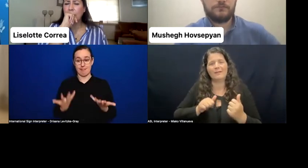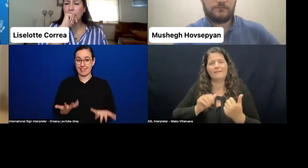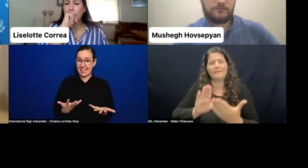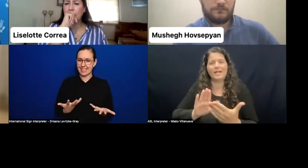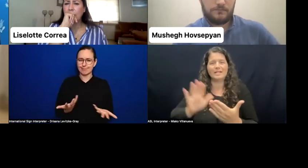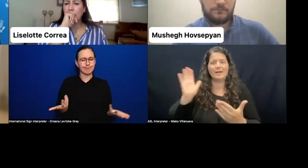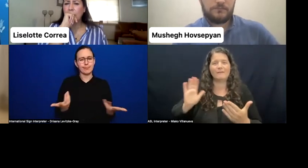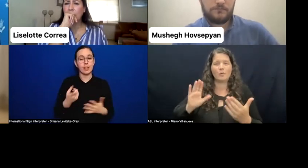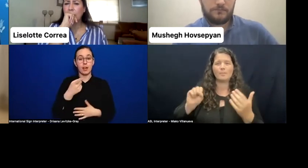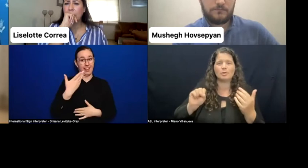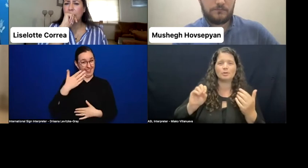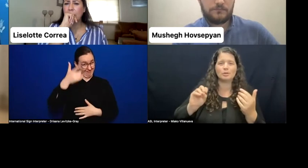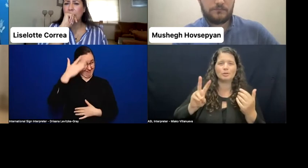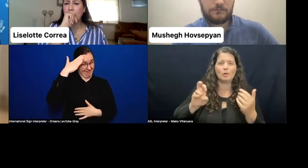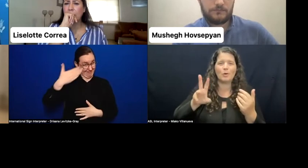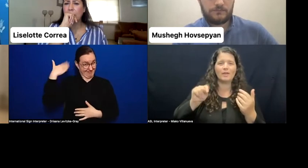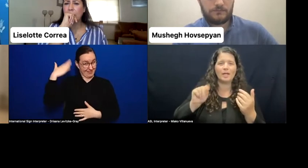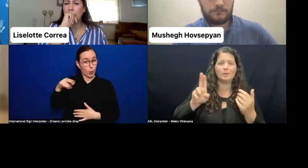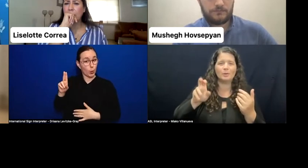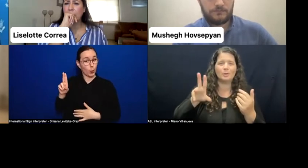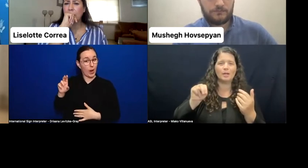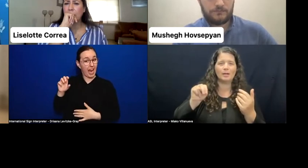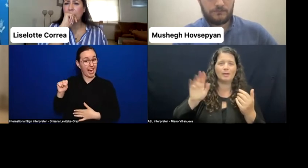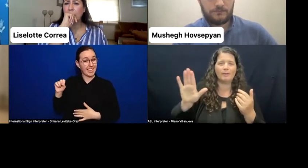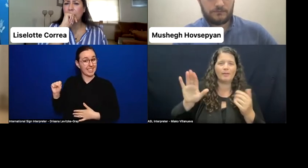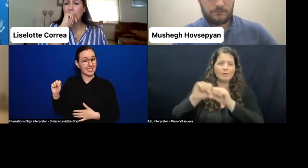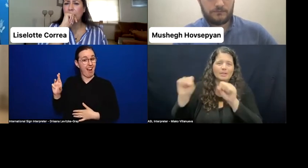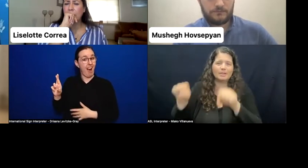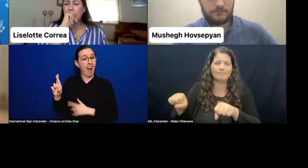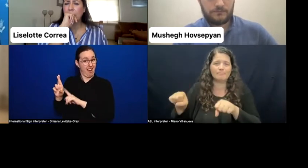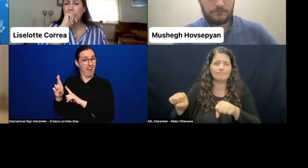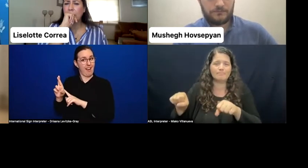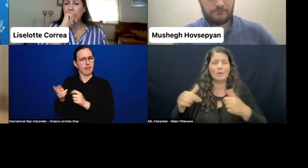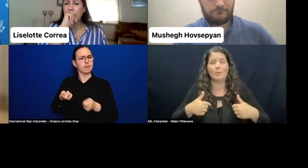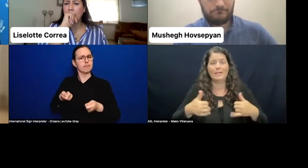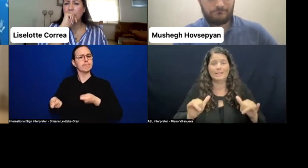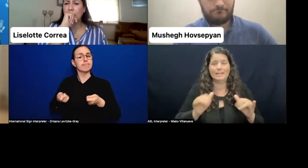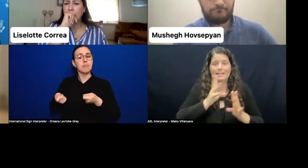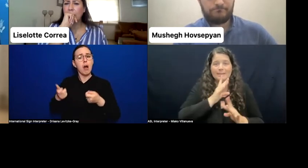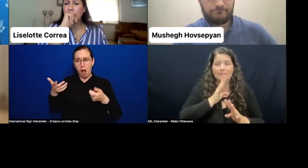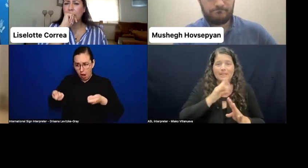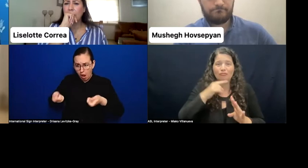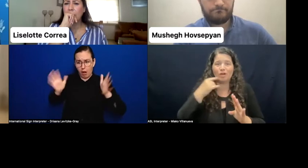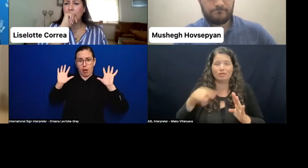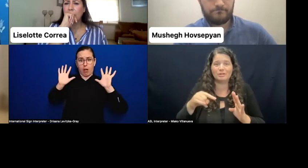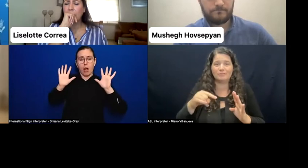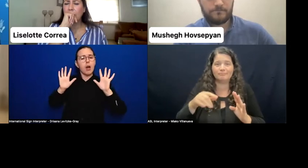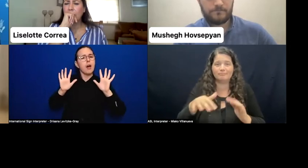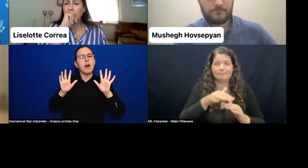And there are still Russian-speaking societies, communities.